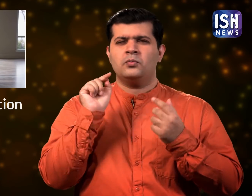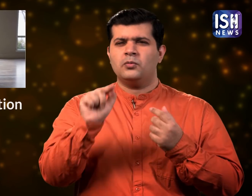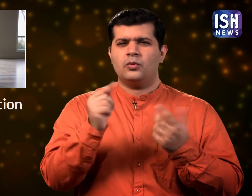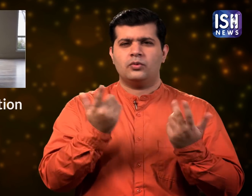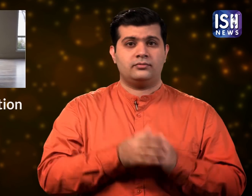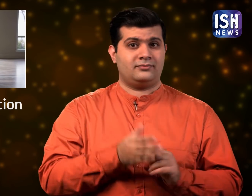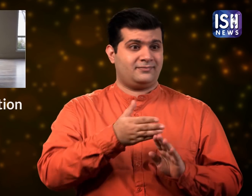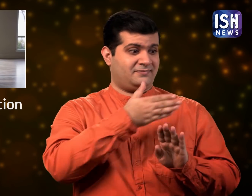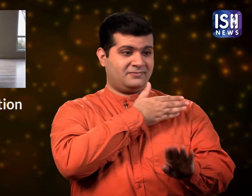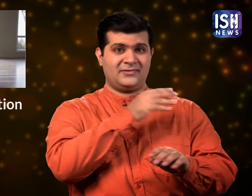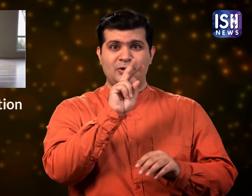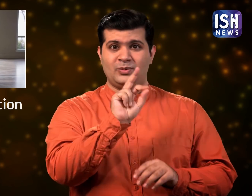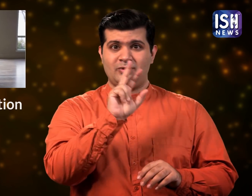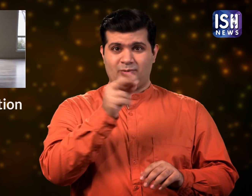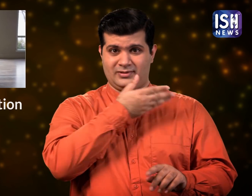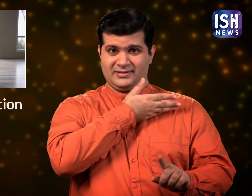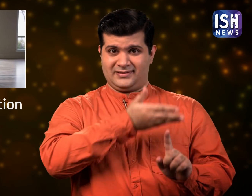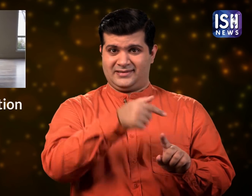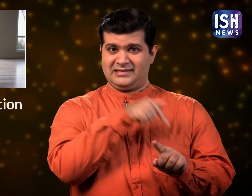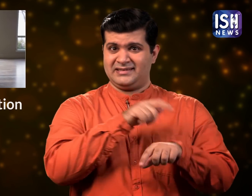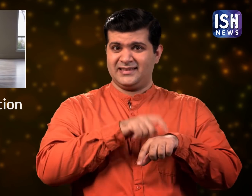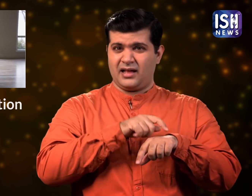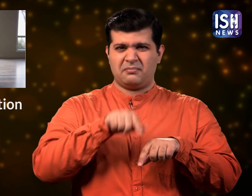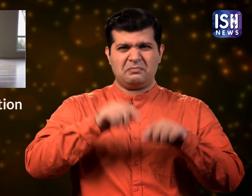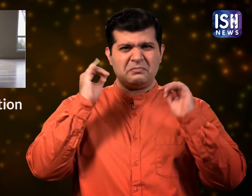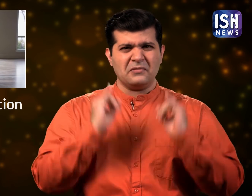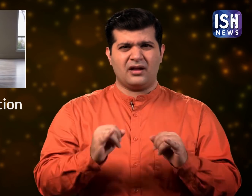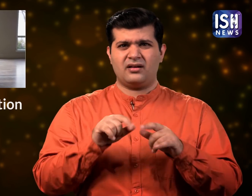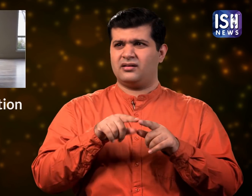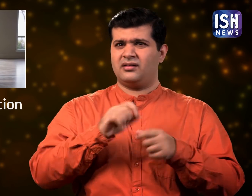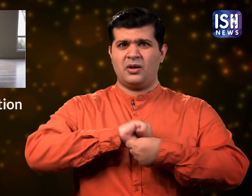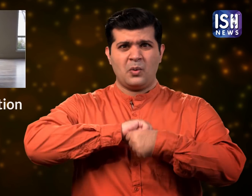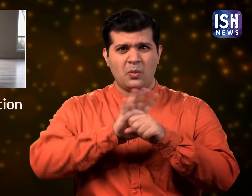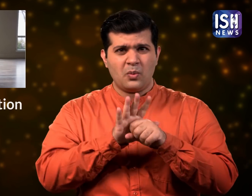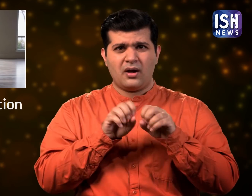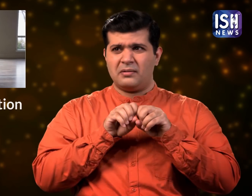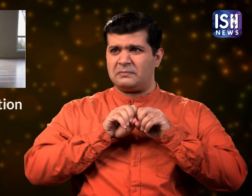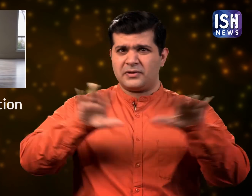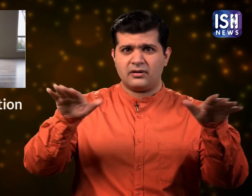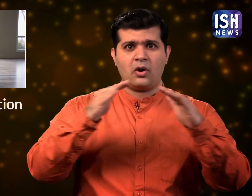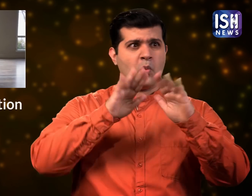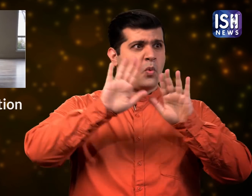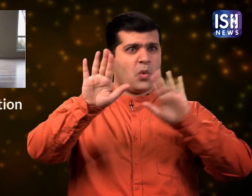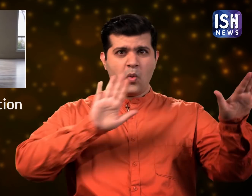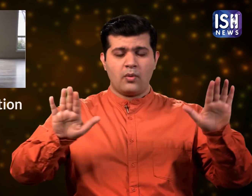2020 has been bad because of the COVID pandemic and staying at home.